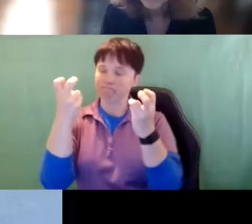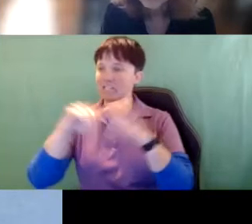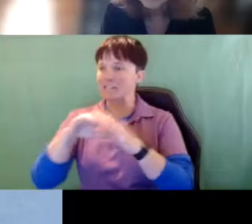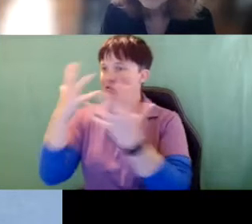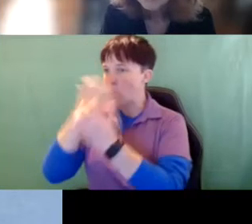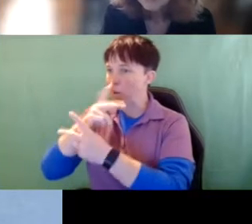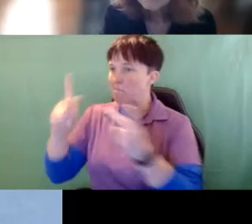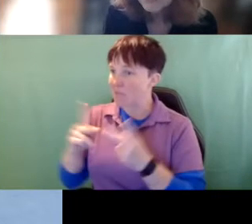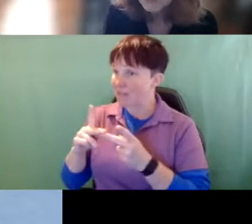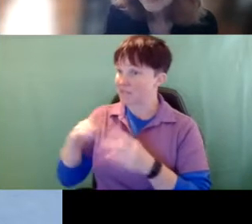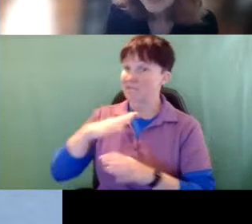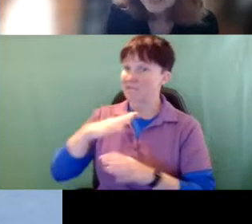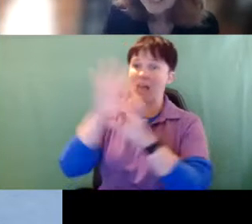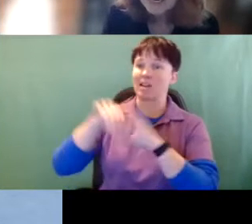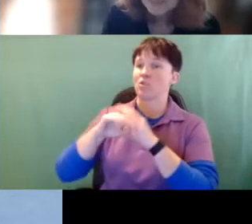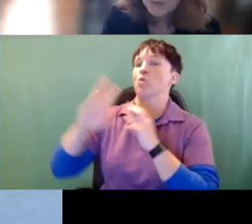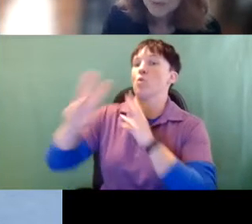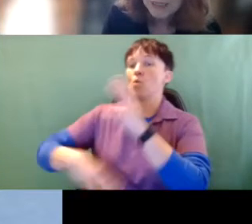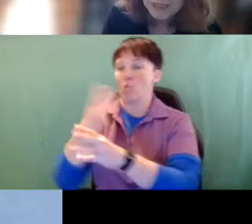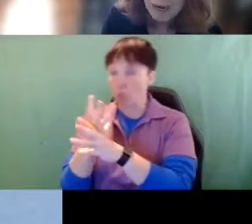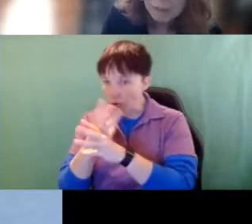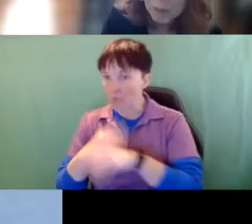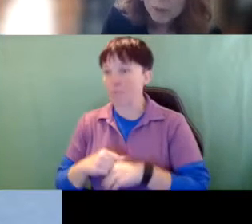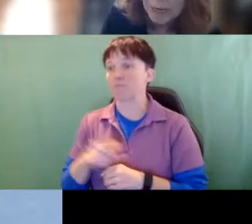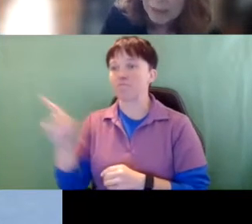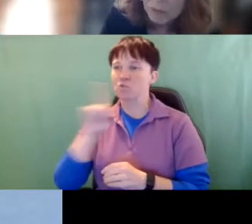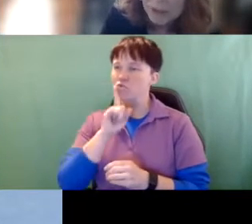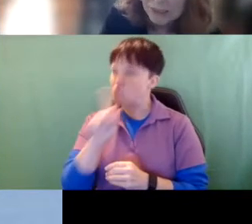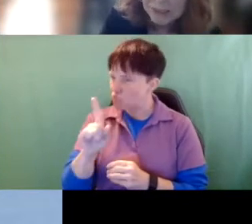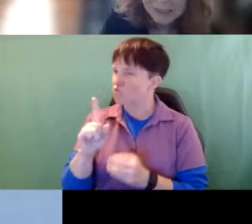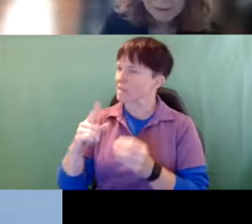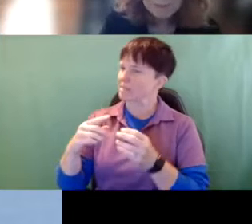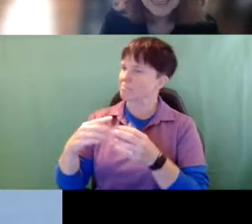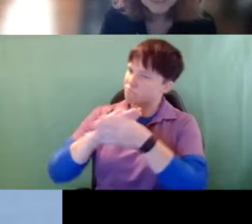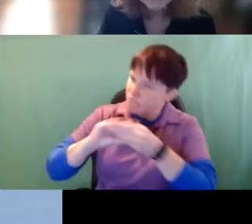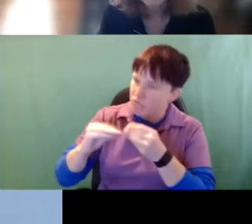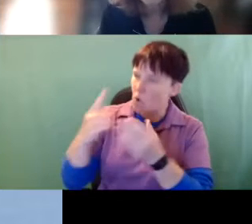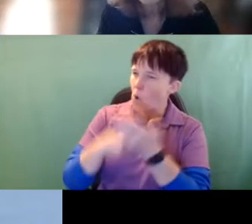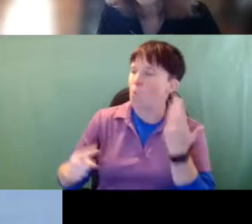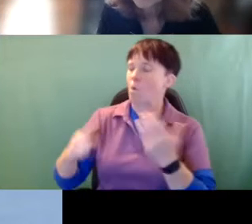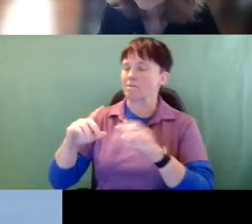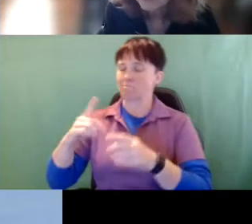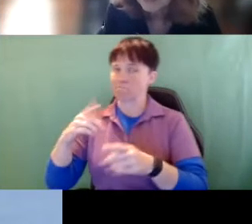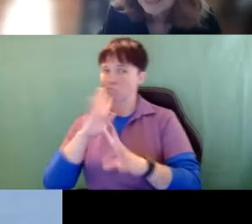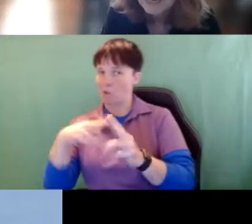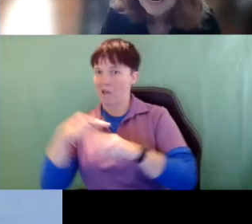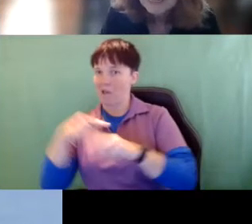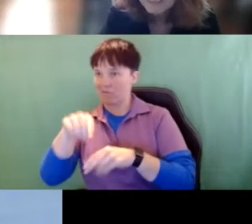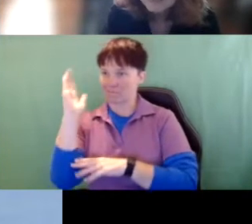life of the world. And this really says what we're gonna talk more about what the deafblindness is a disability